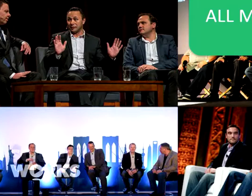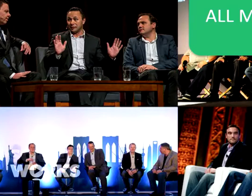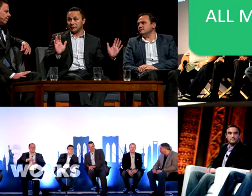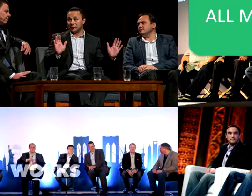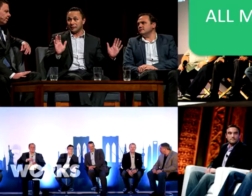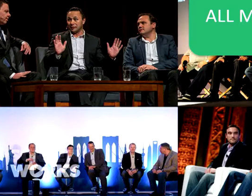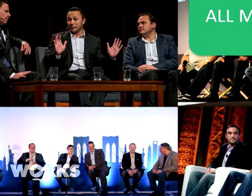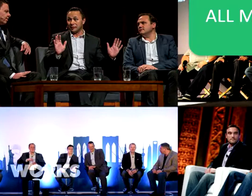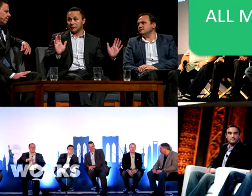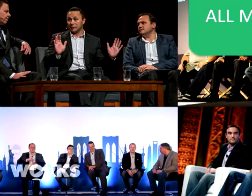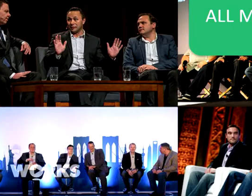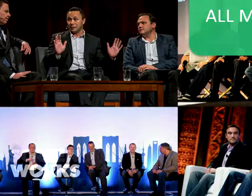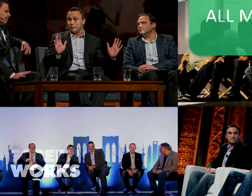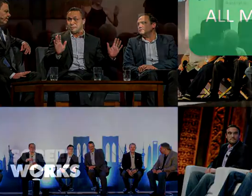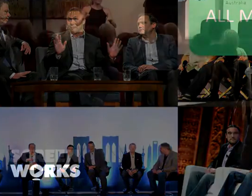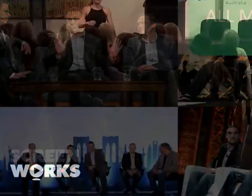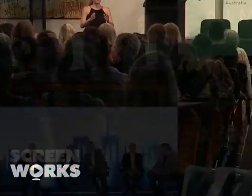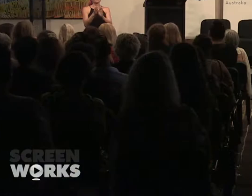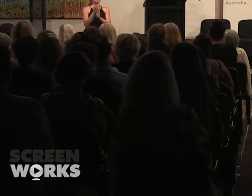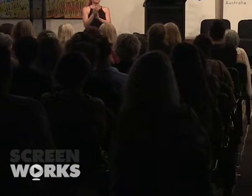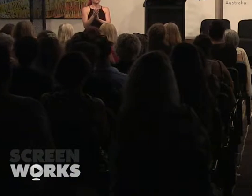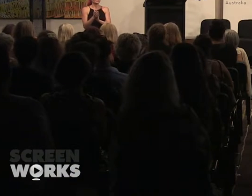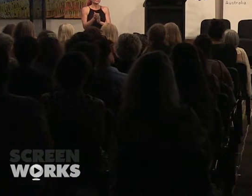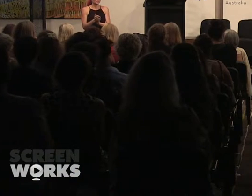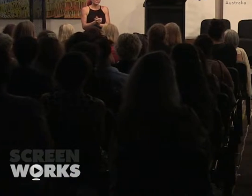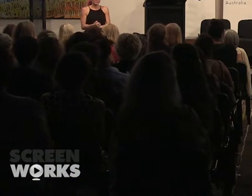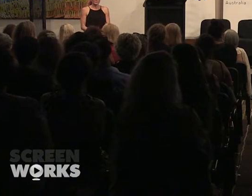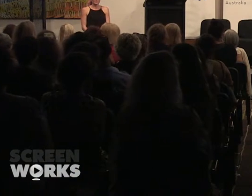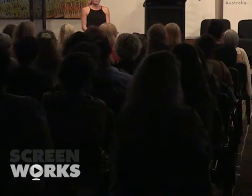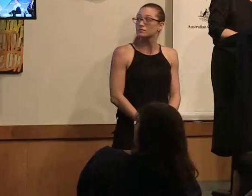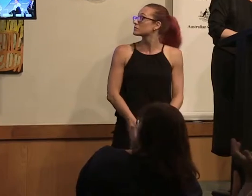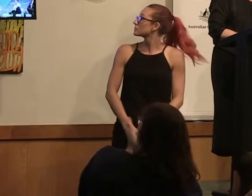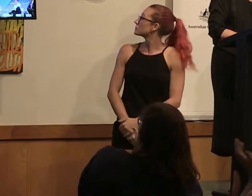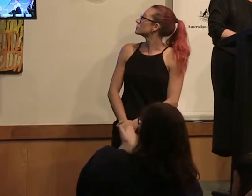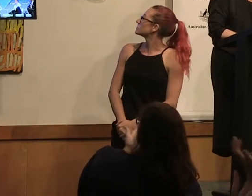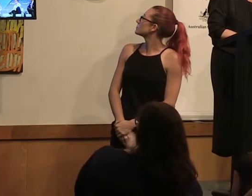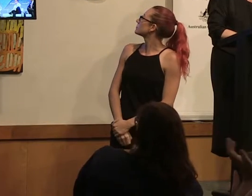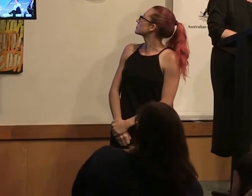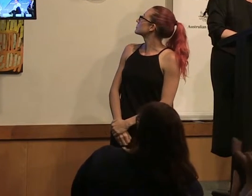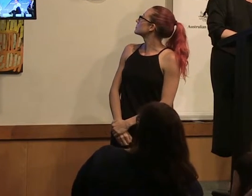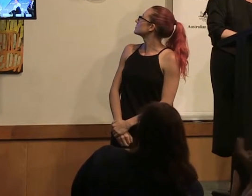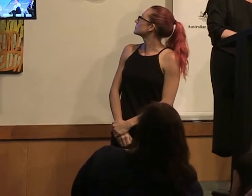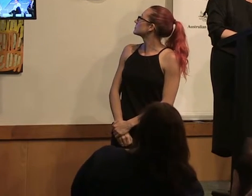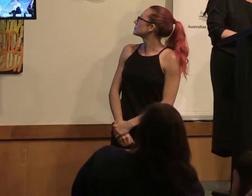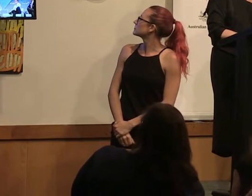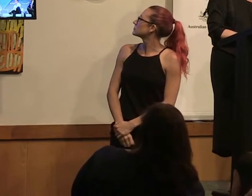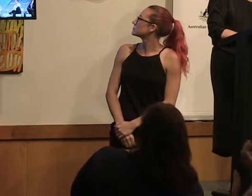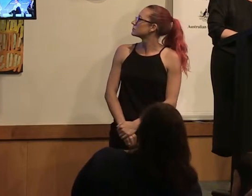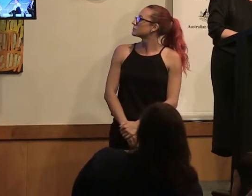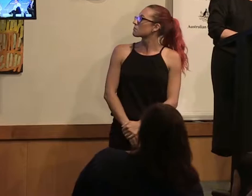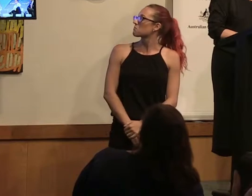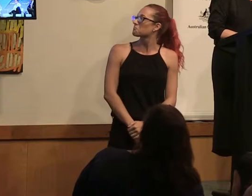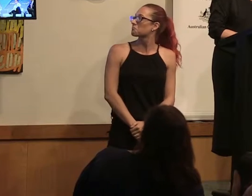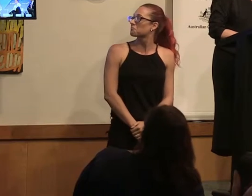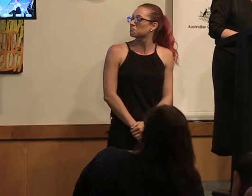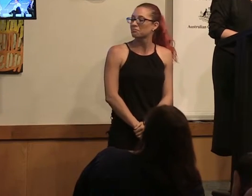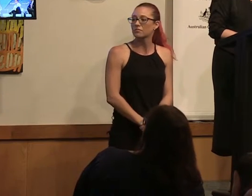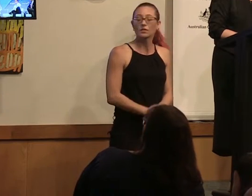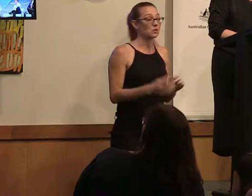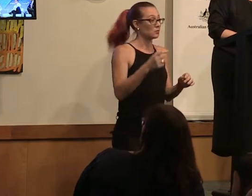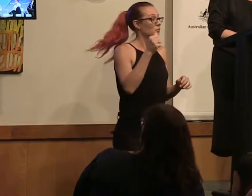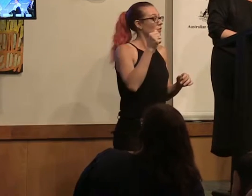male lineups. We know how limited those